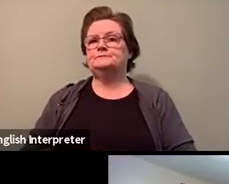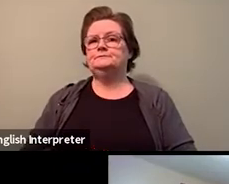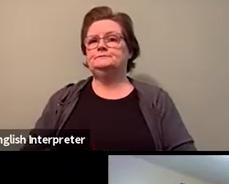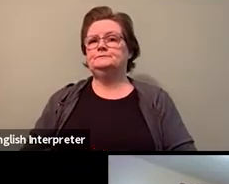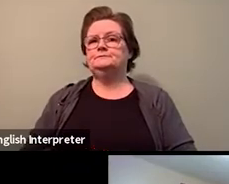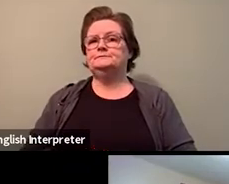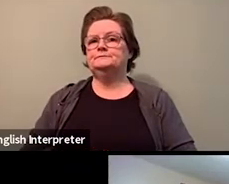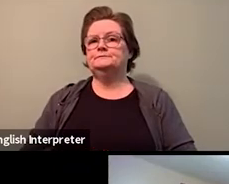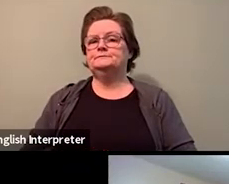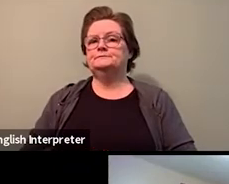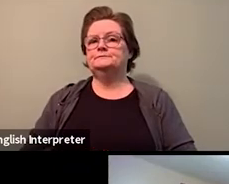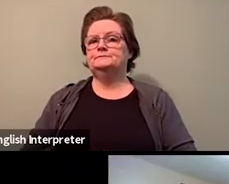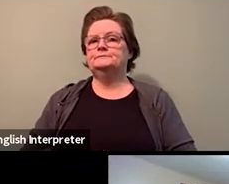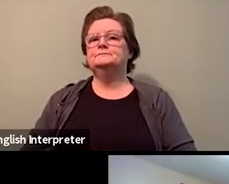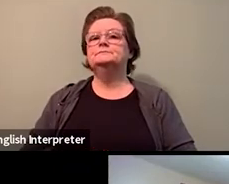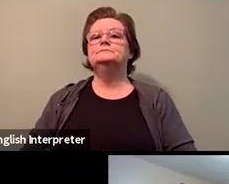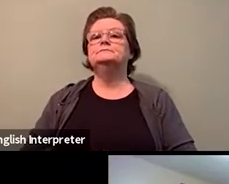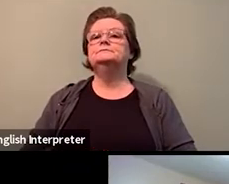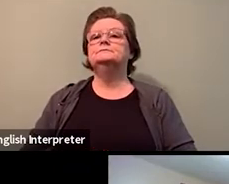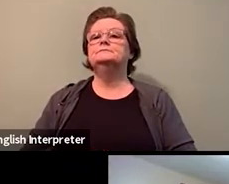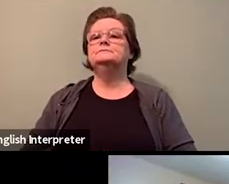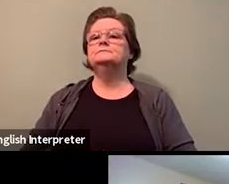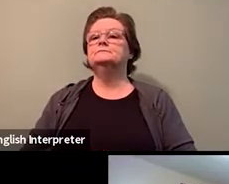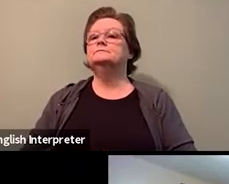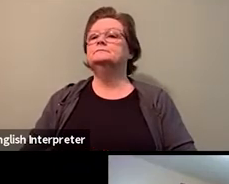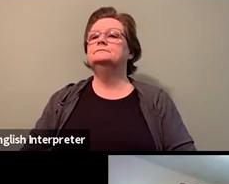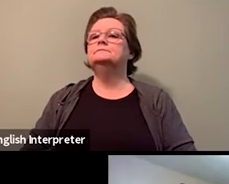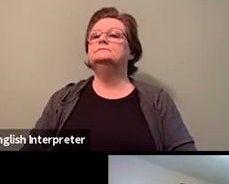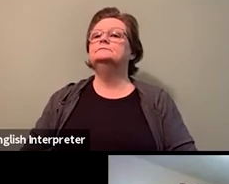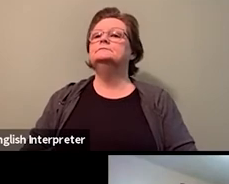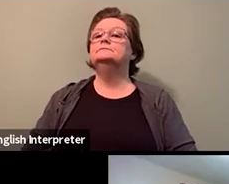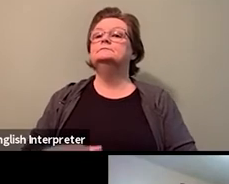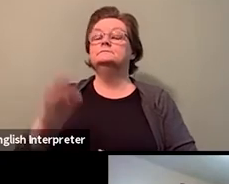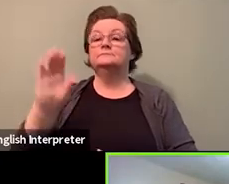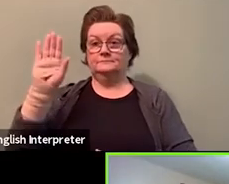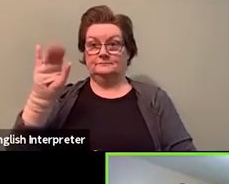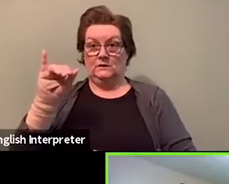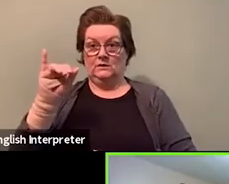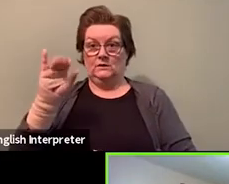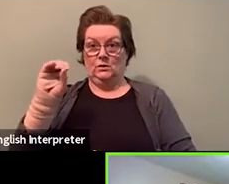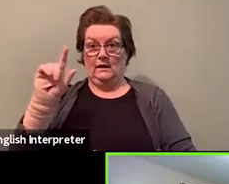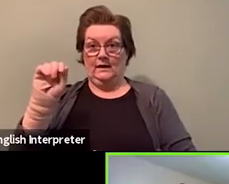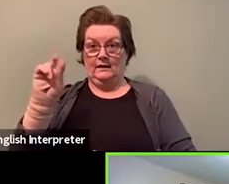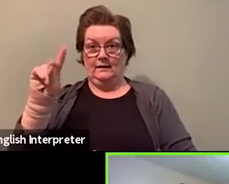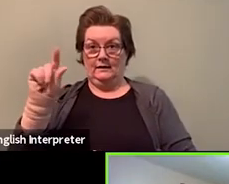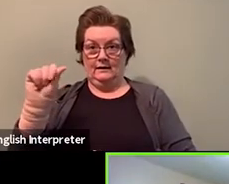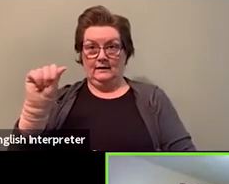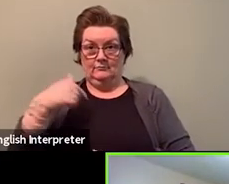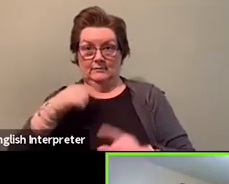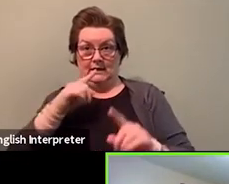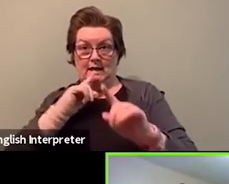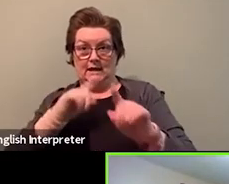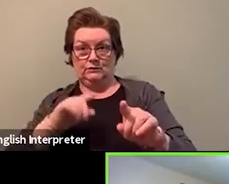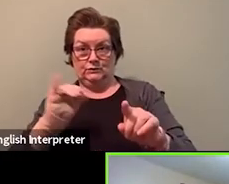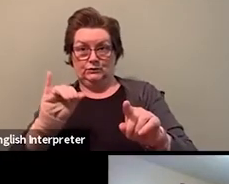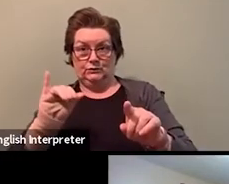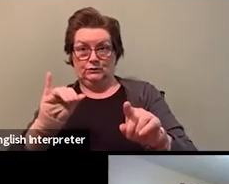Would you like me to answer... I can- - You can continue. Yeah, 'cause there were so many questions